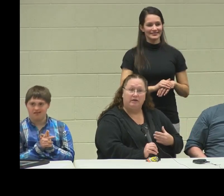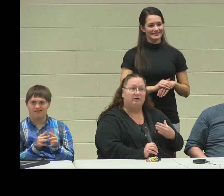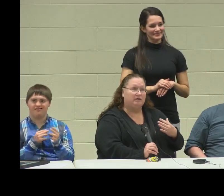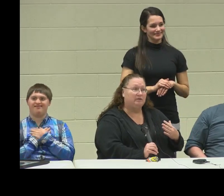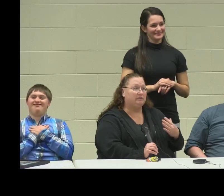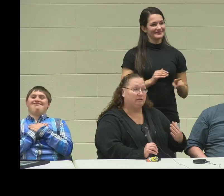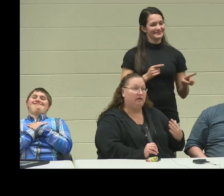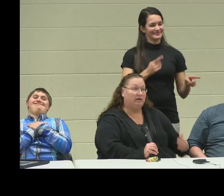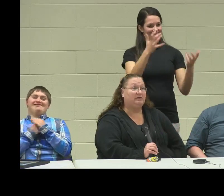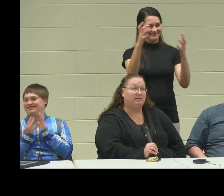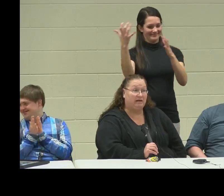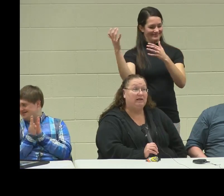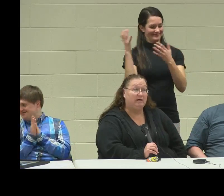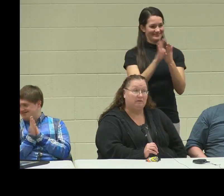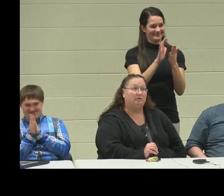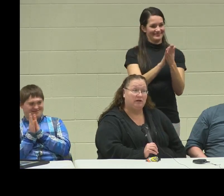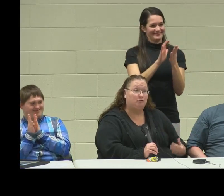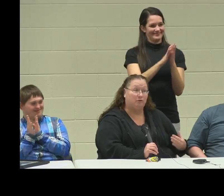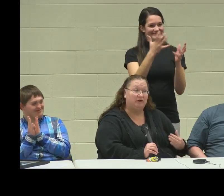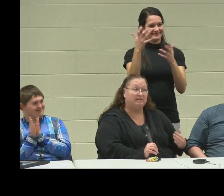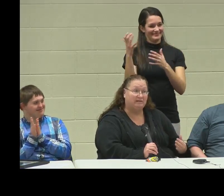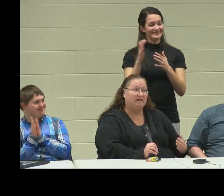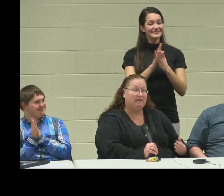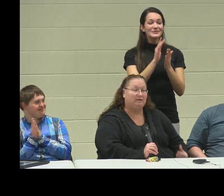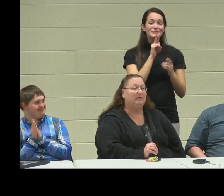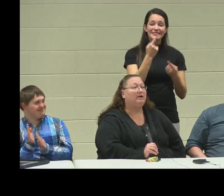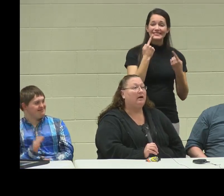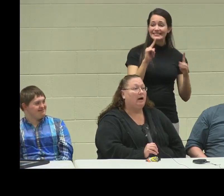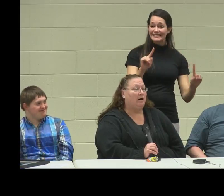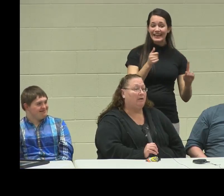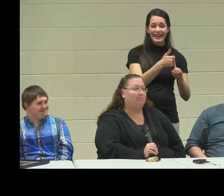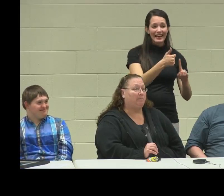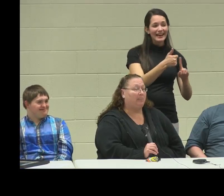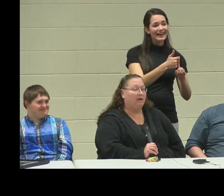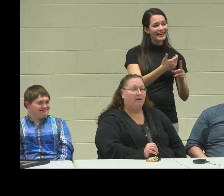and he is succeeding. He is really succeeding!